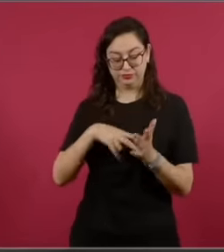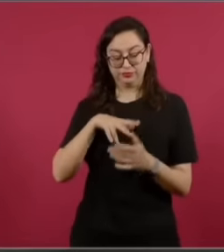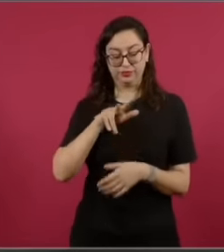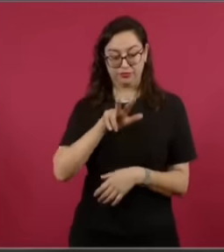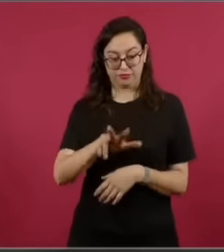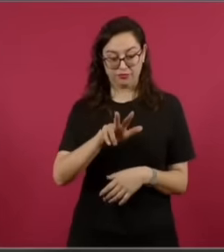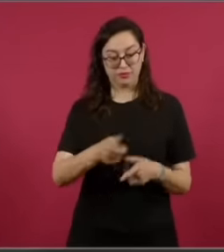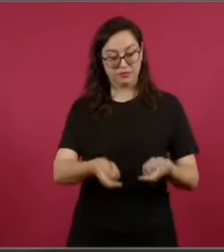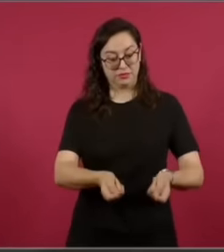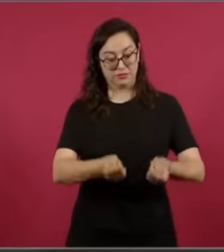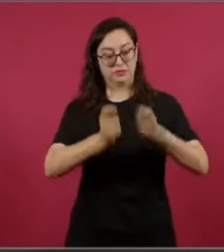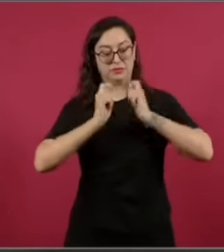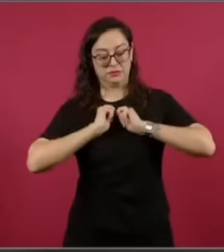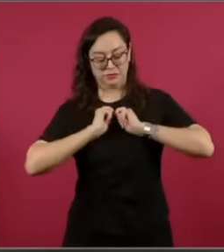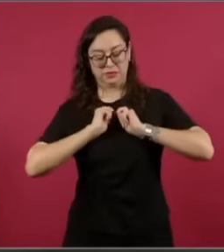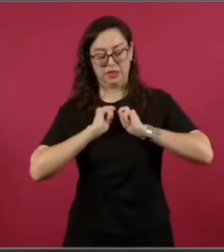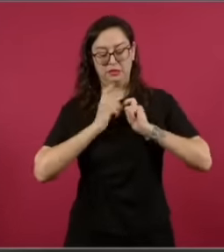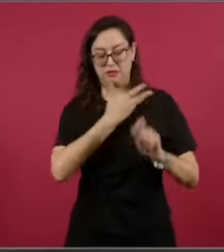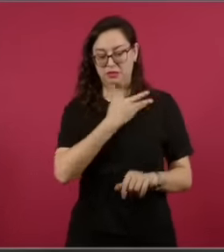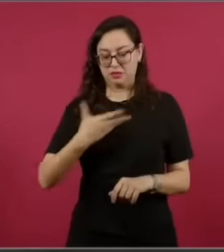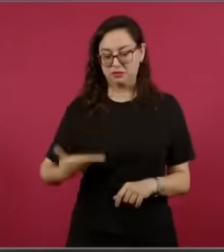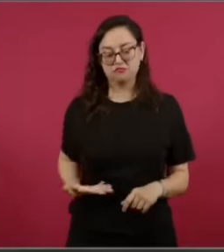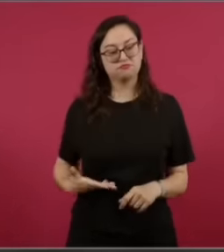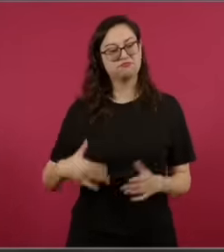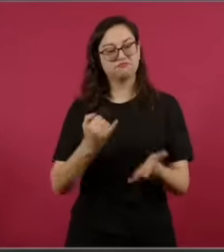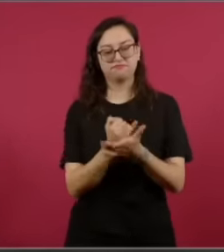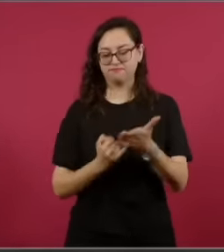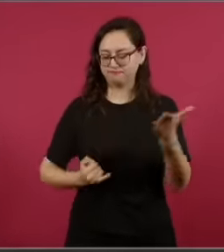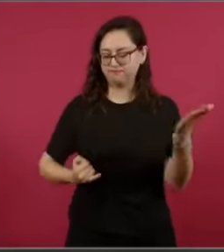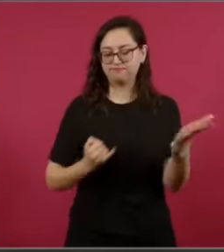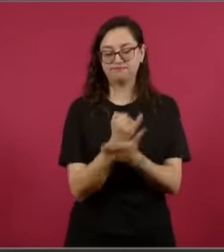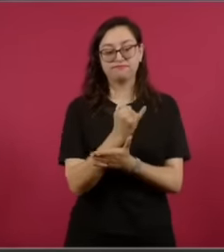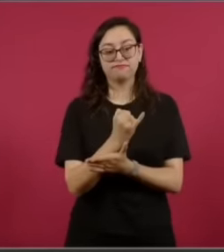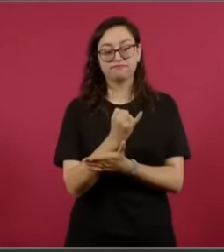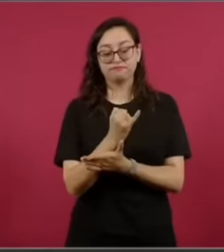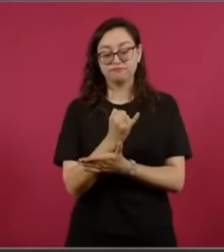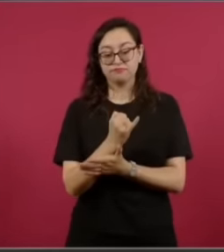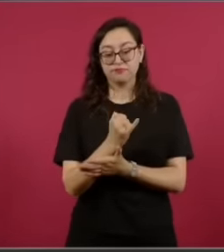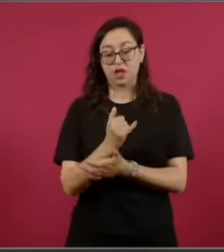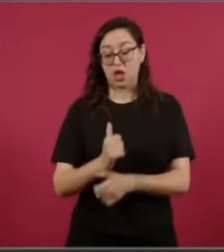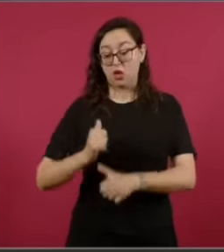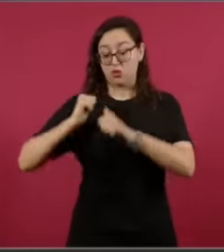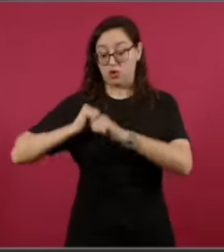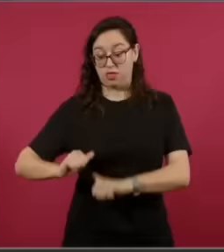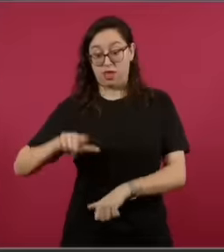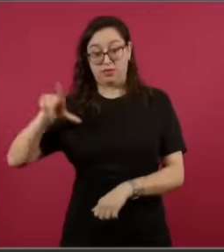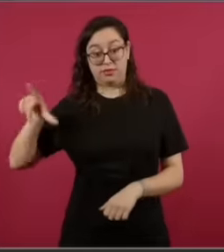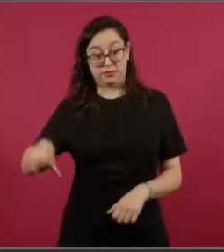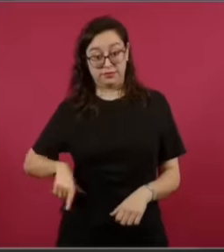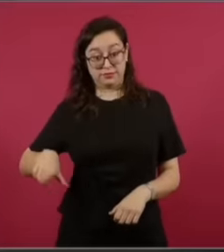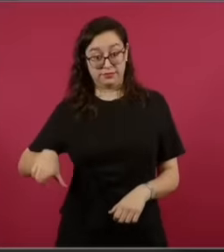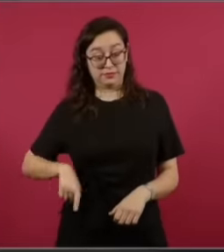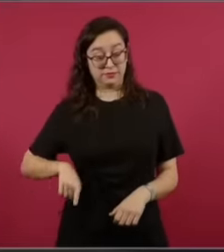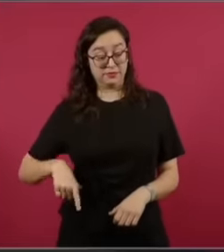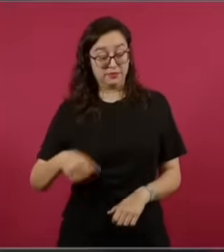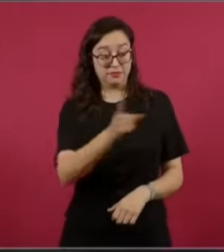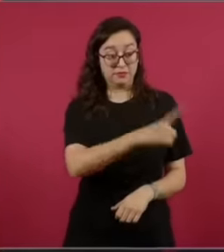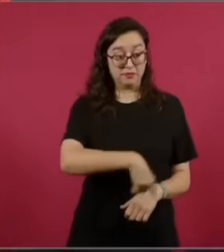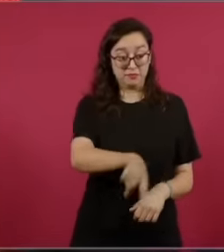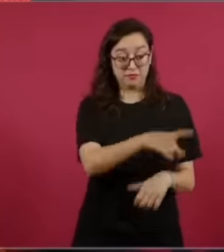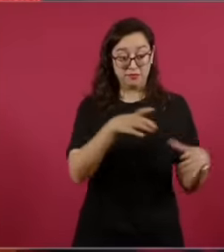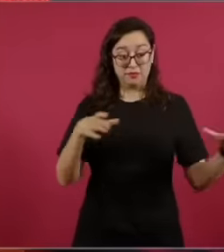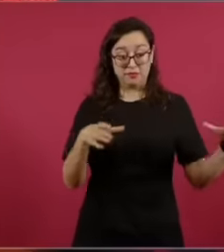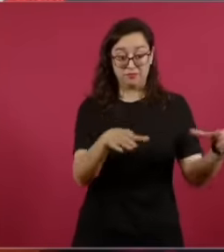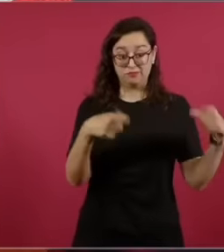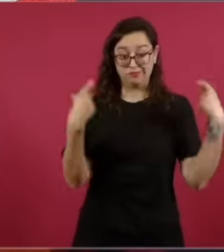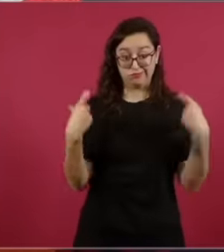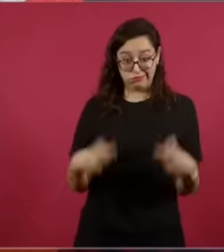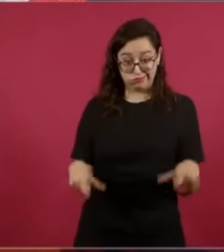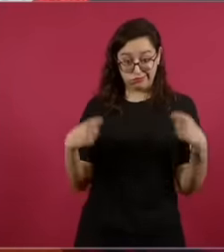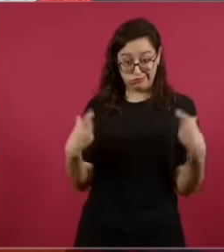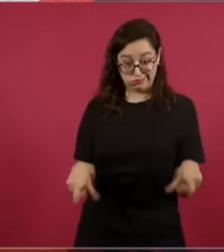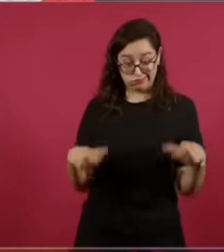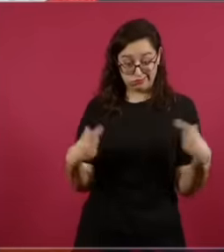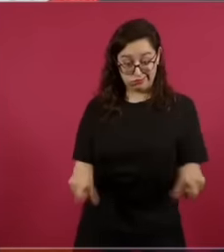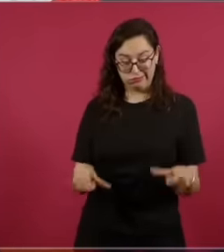political power. A migrant in San Quintín Baja California recommended it to me. It was an act in the campaign